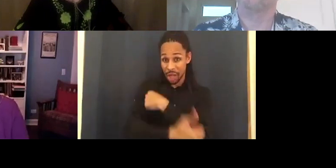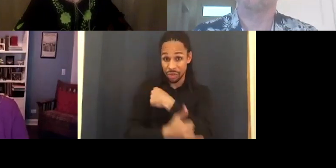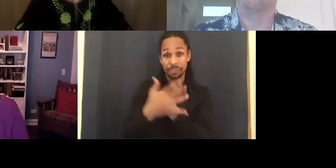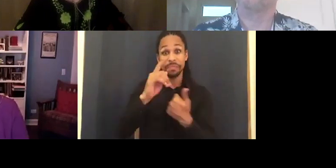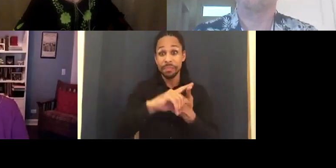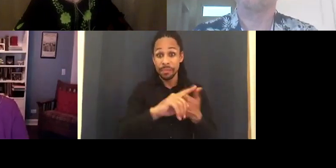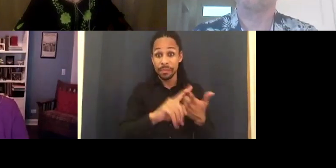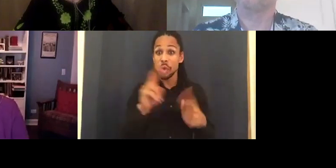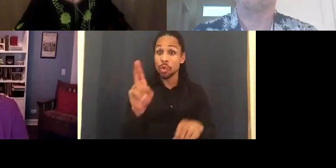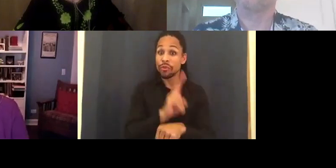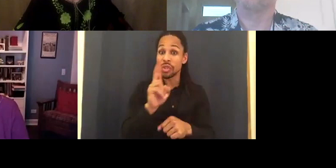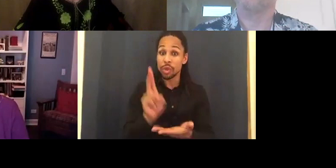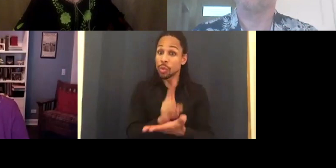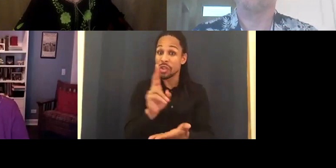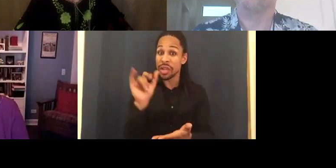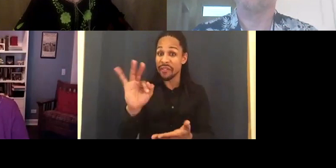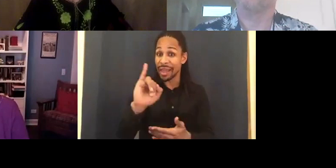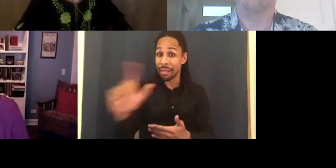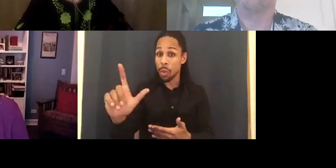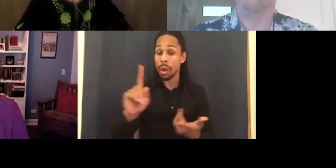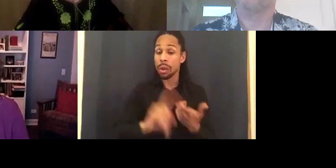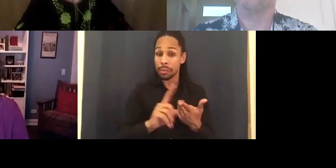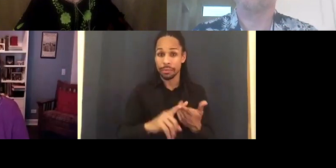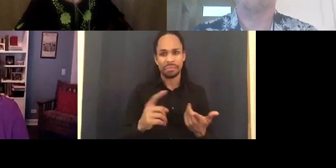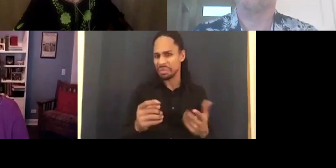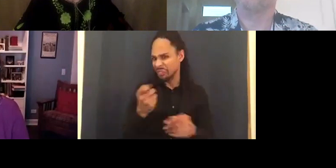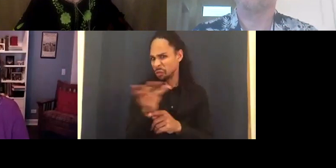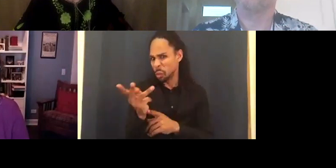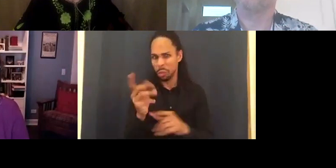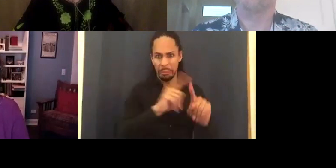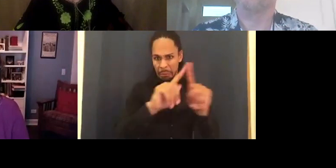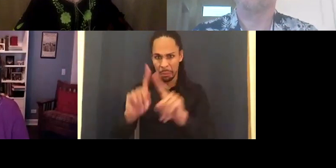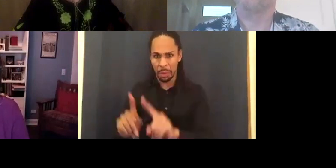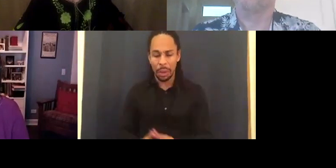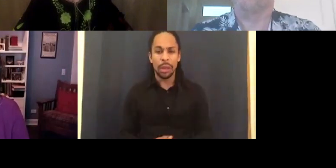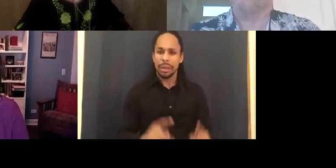We did a few all over at very diverse in terms of age and ability.